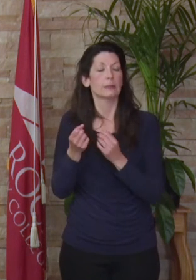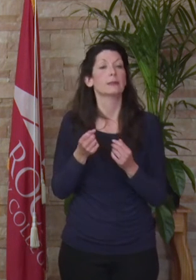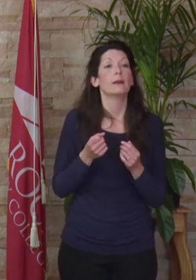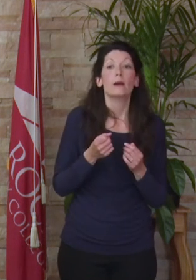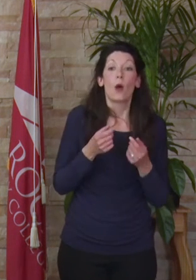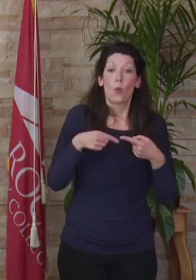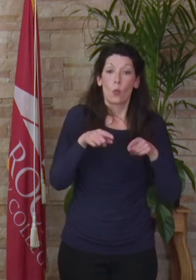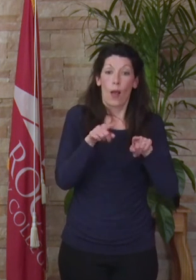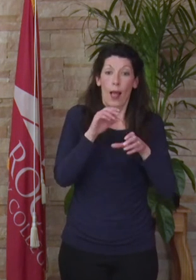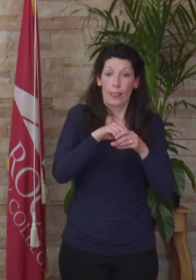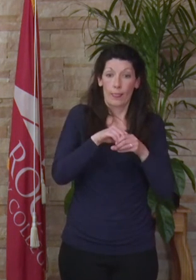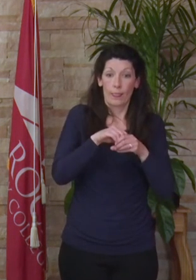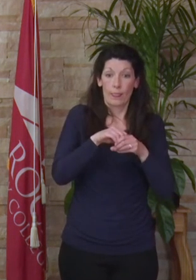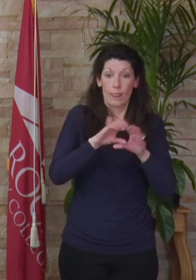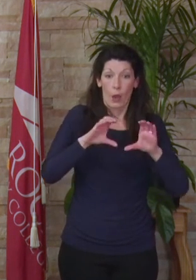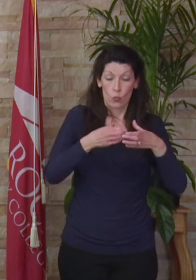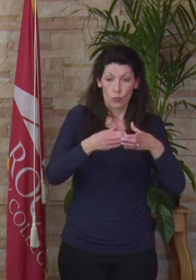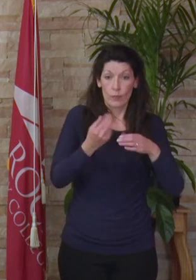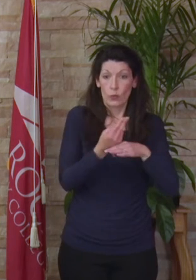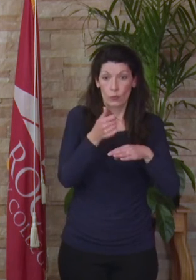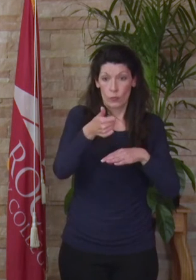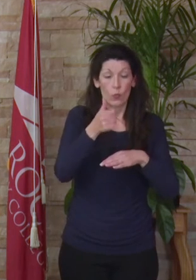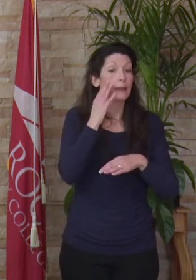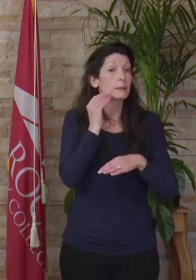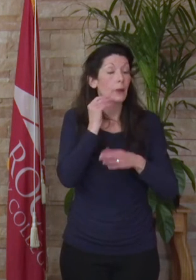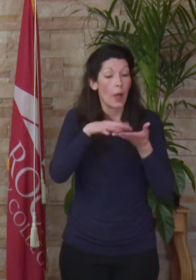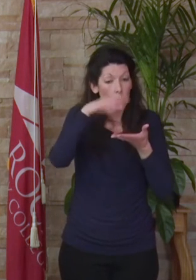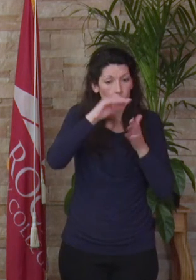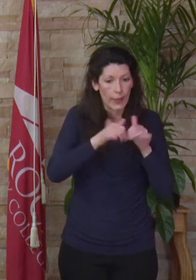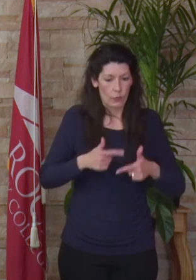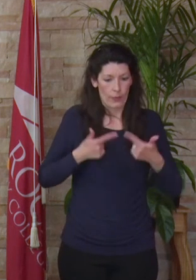While in this group, he has used his own experience learning how to live in a new country as an